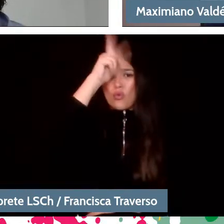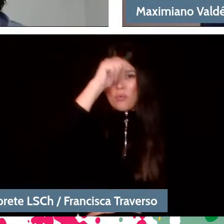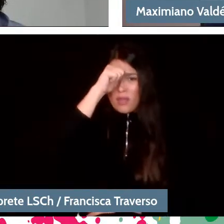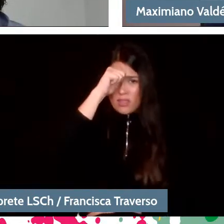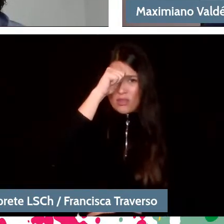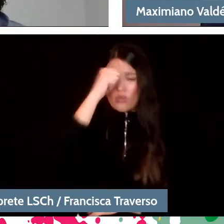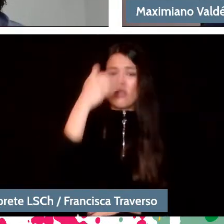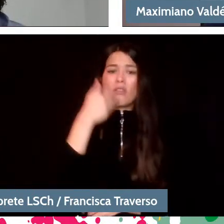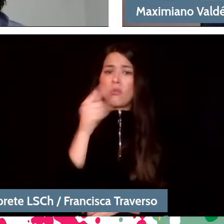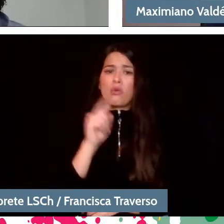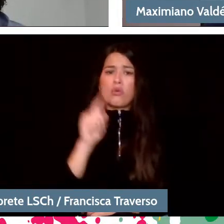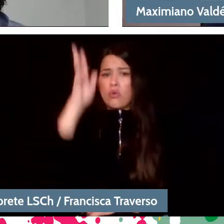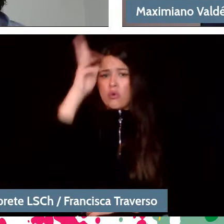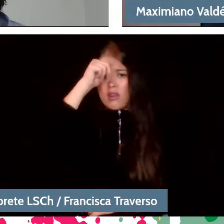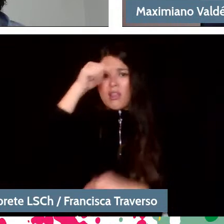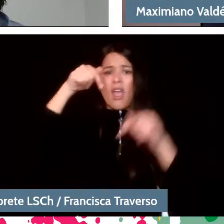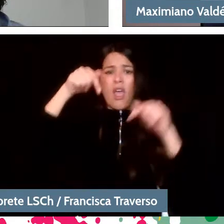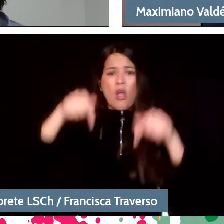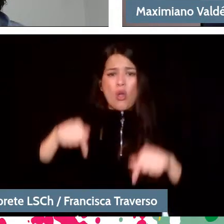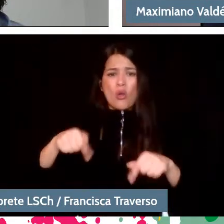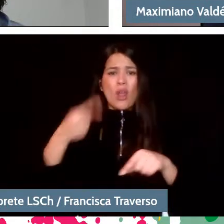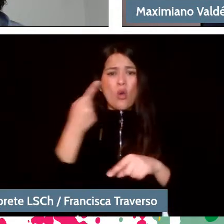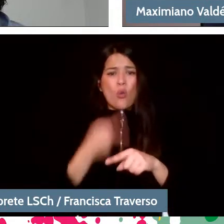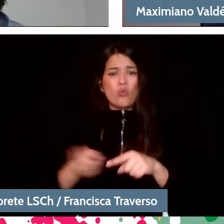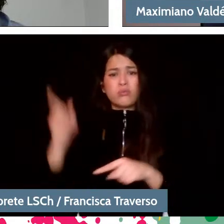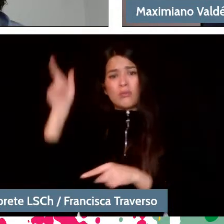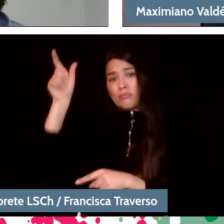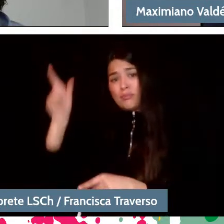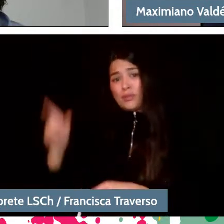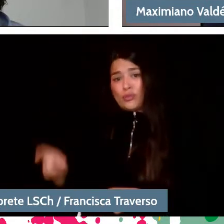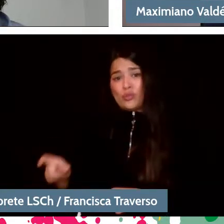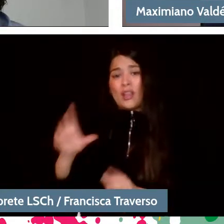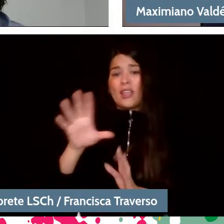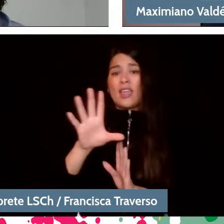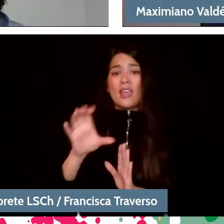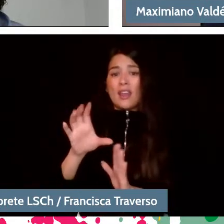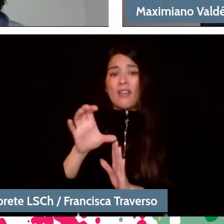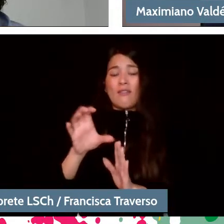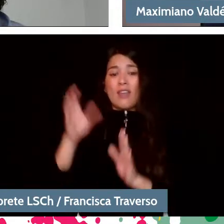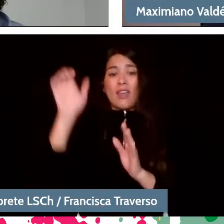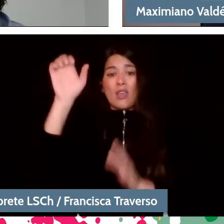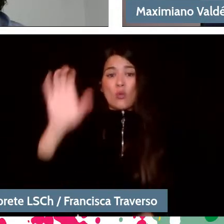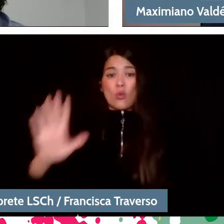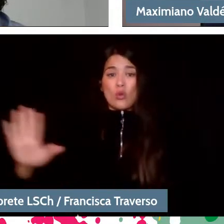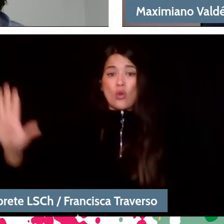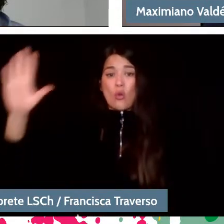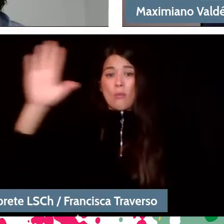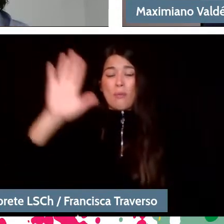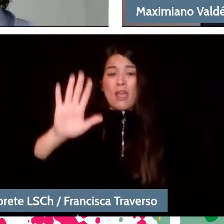And now, there is Yannick Nézet-Séguin who records with the chamber orchestra of Europe and he has recorded some symphonies like Schümann,